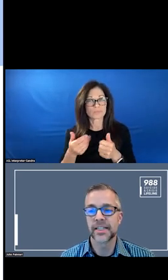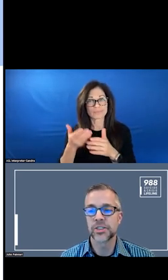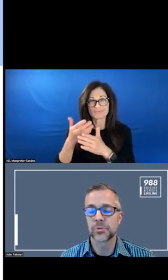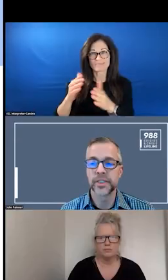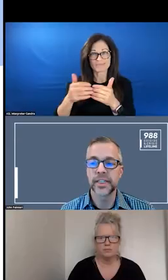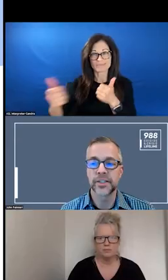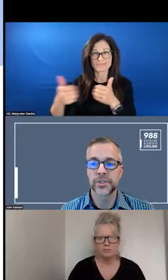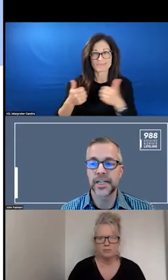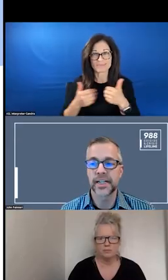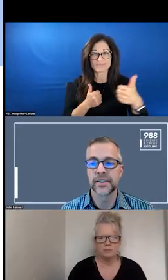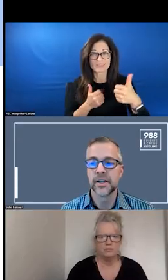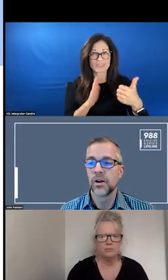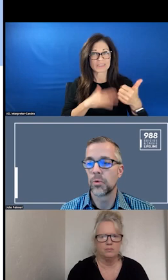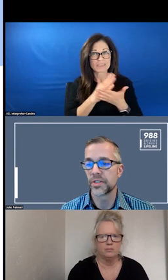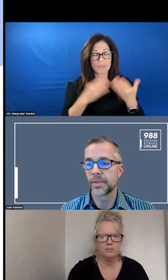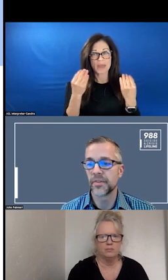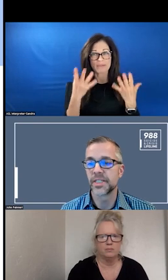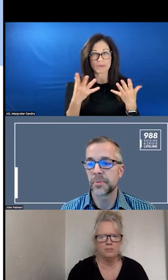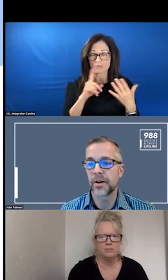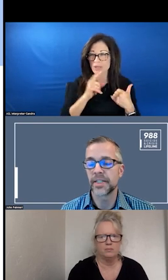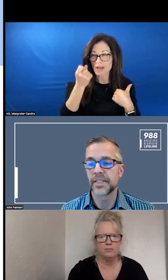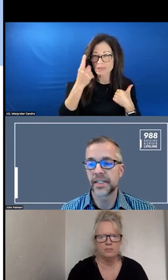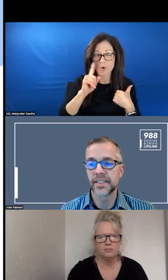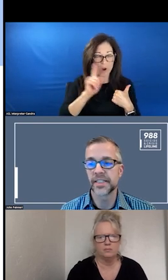DATA TO REALLY UNDERSTAND WHERE SOME OF THE DISPARITIES EXIST